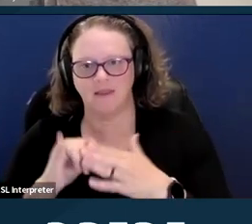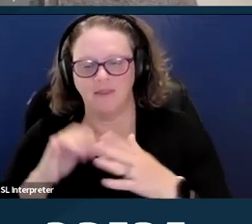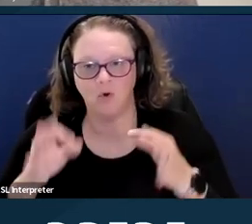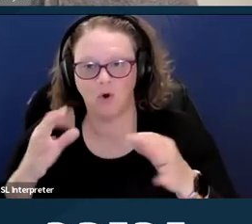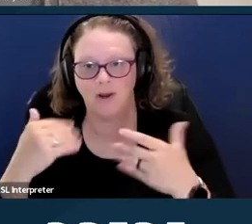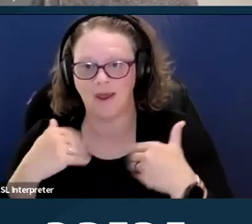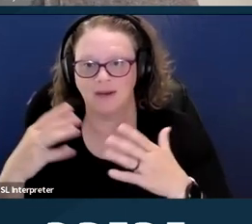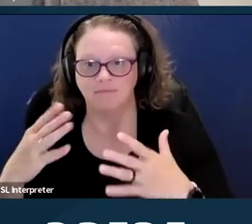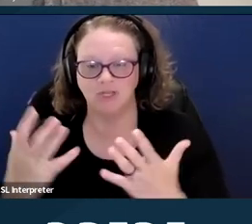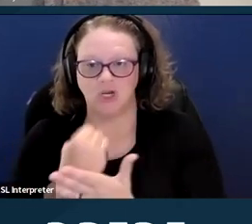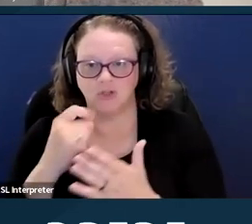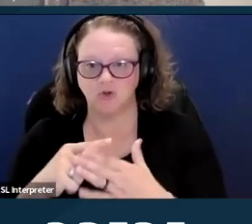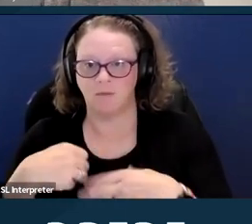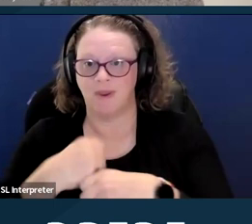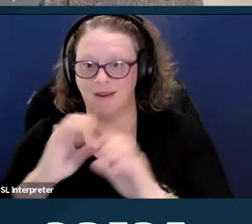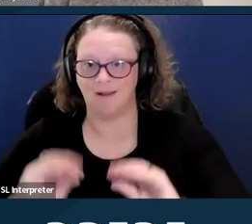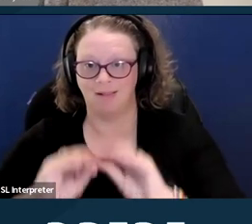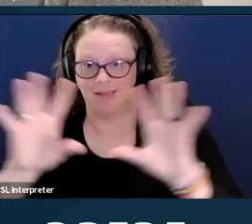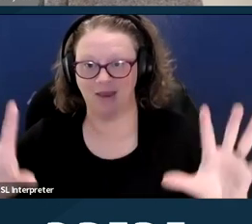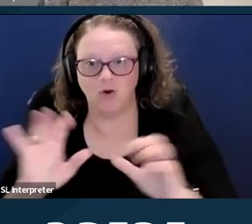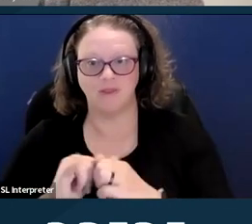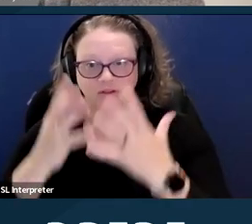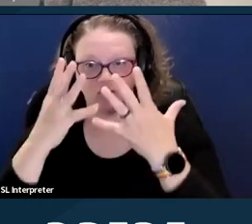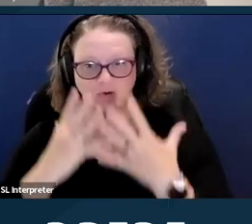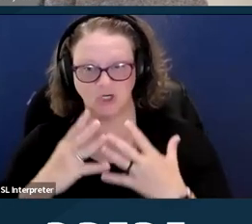and certainty to this tragic situation and we have squandered it."